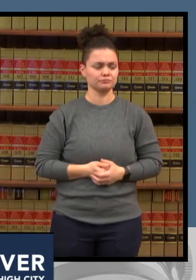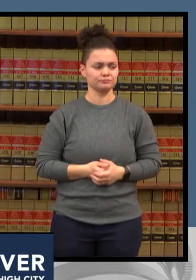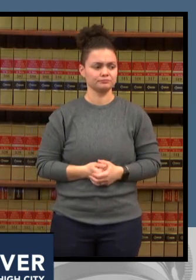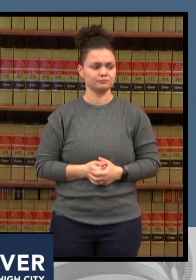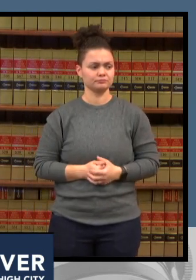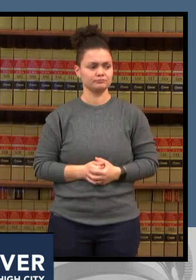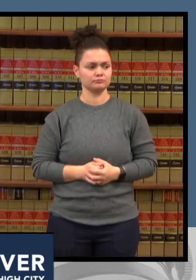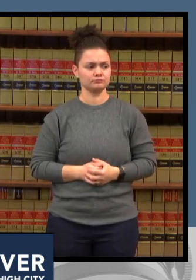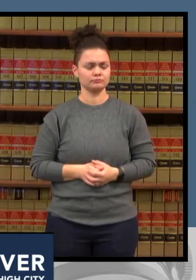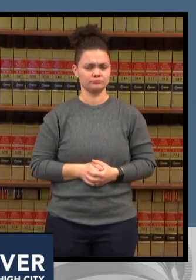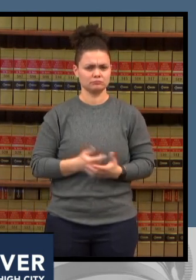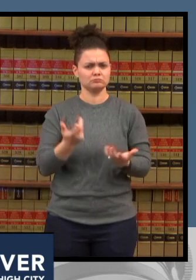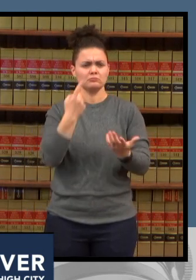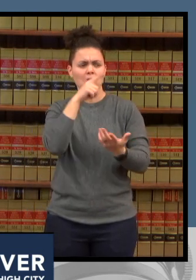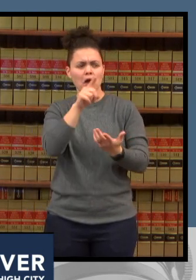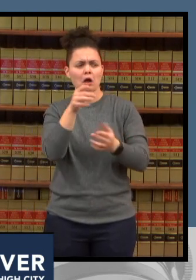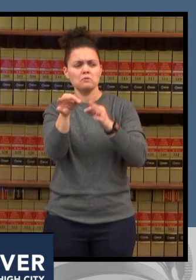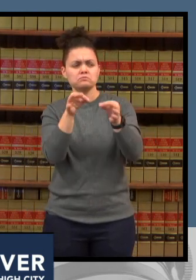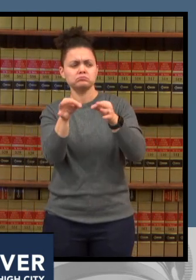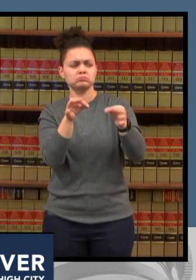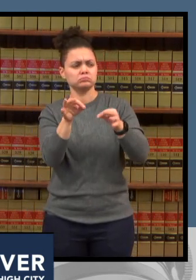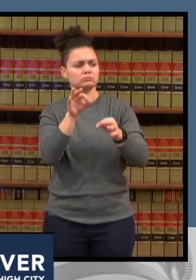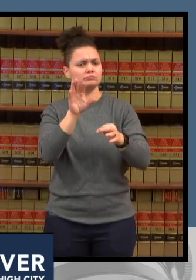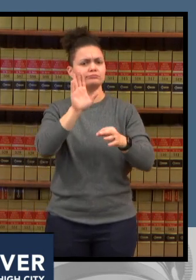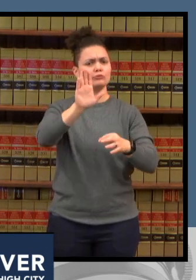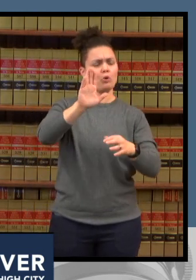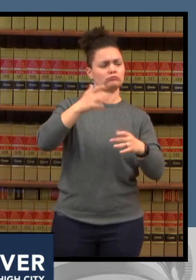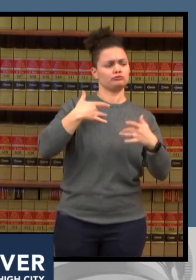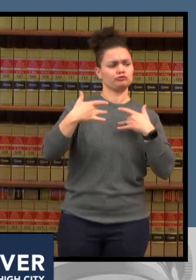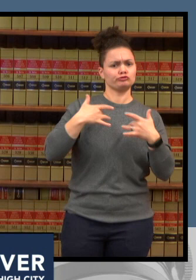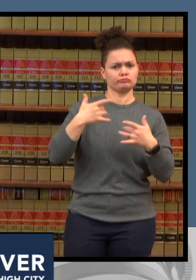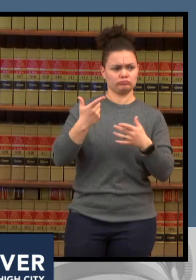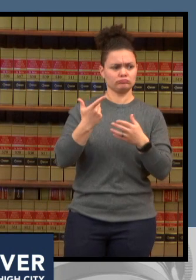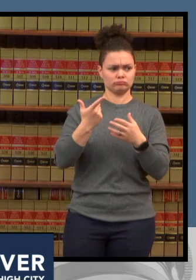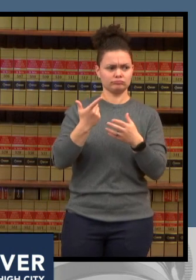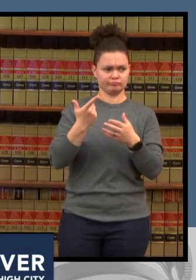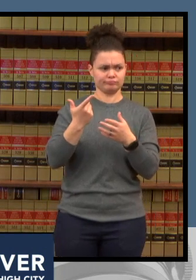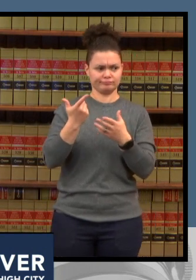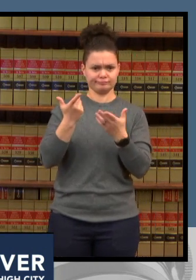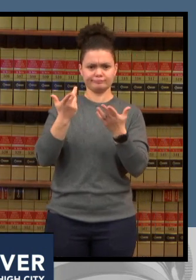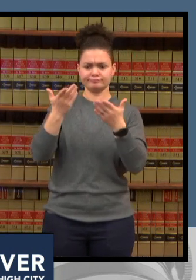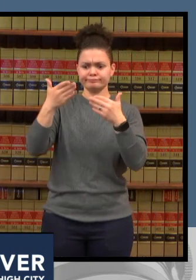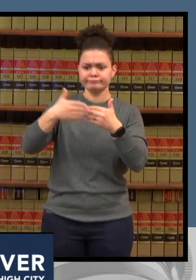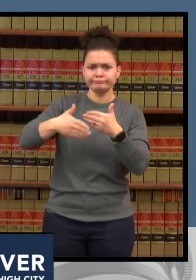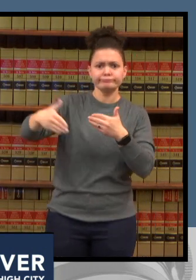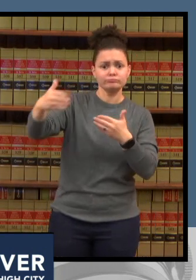for hospitals in the next couple of weeks in the denver area not just for denver health but for